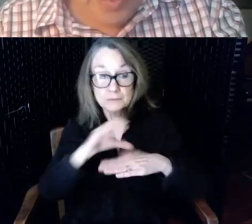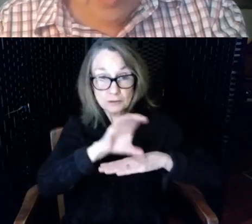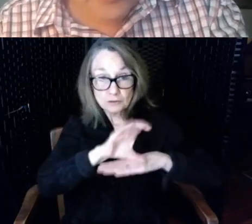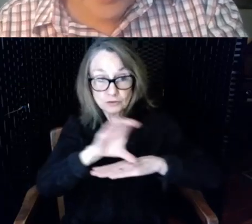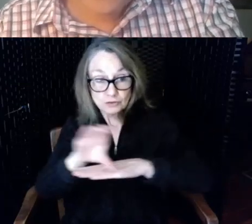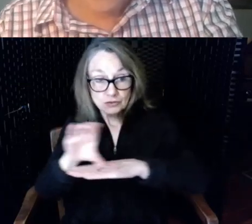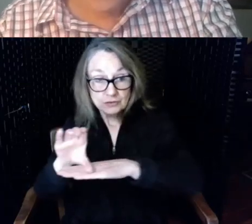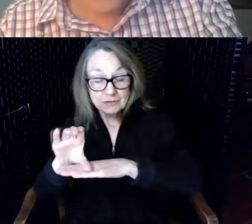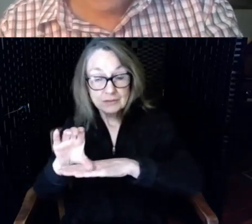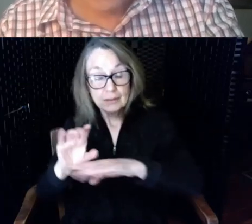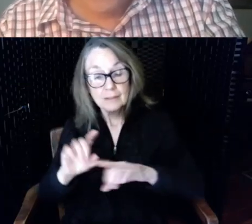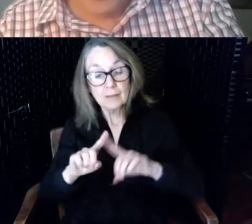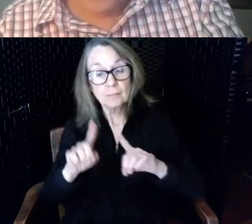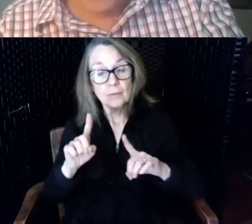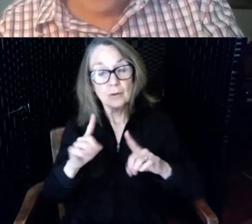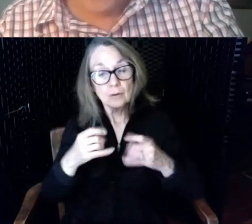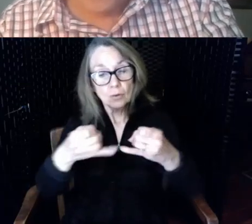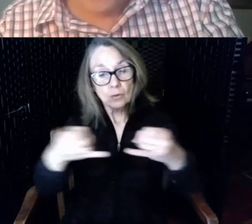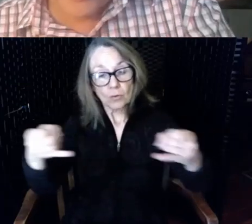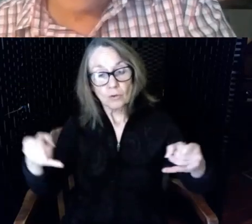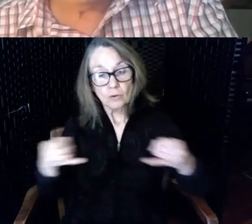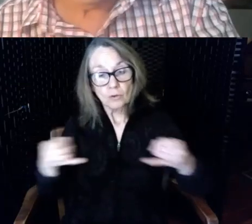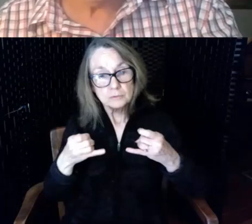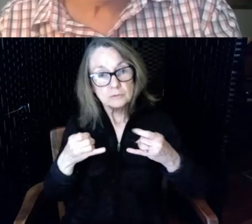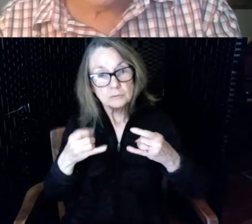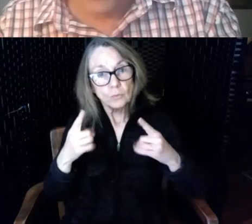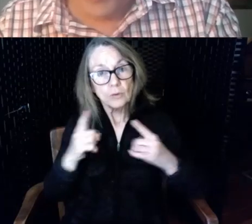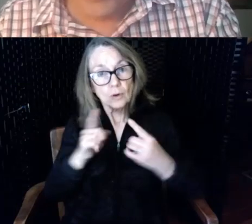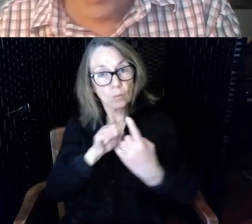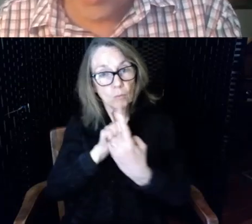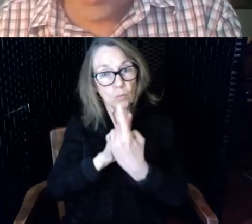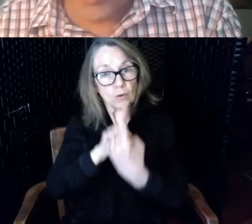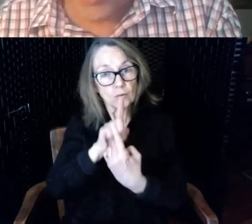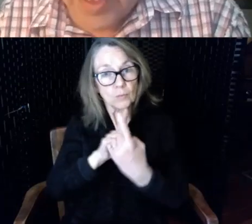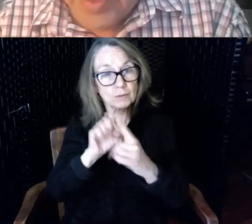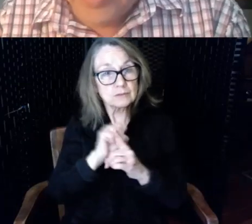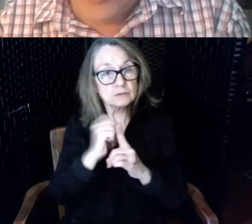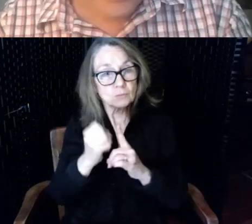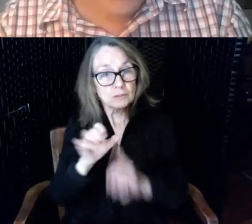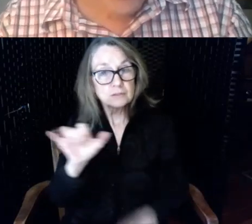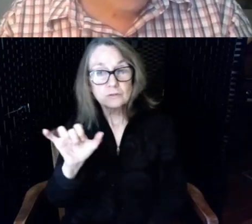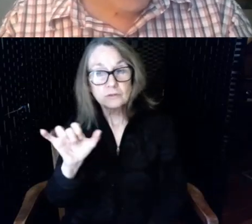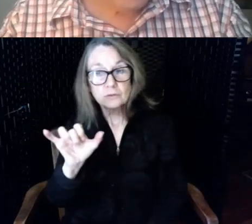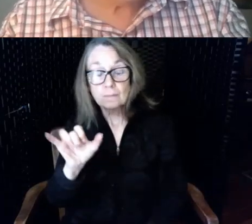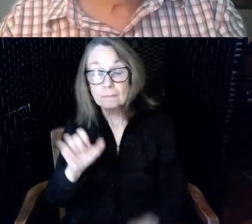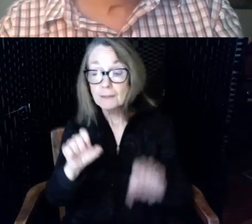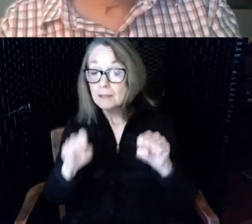hearing loops work well in one-to-one situations they can be used with TV